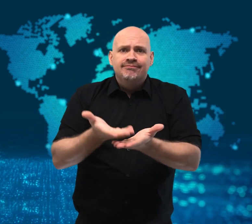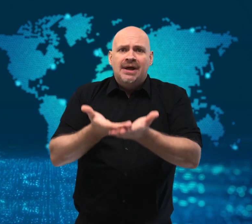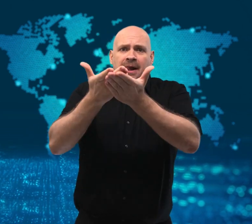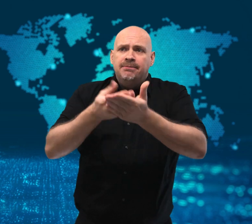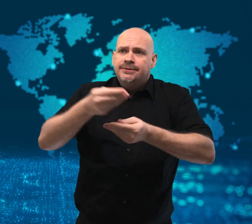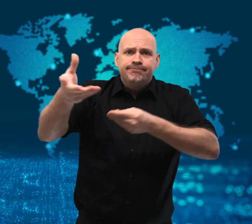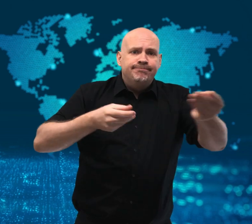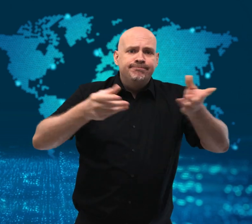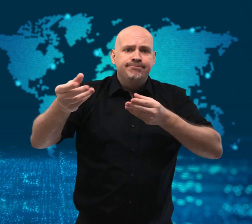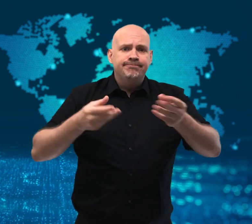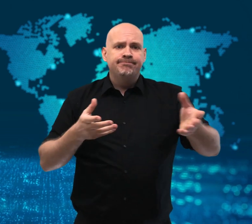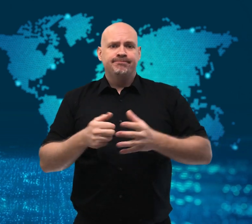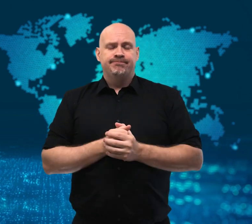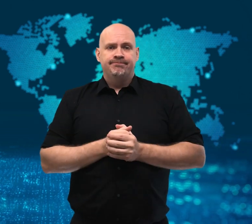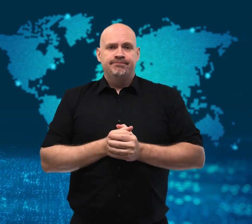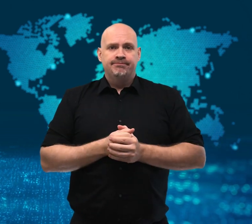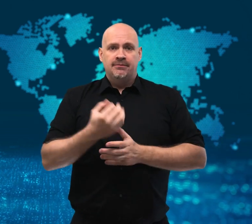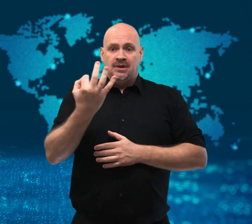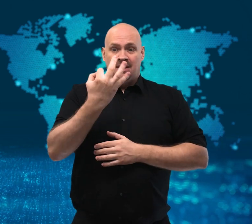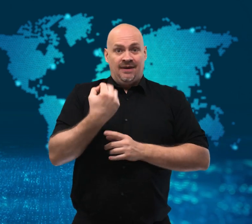Last Friday,